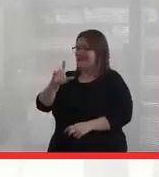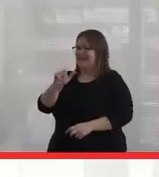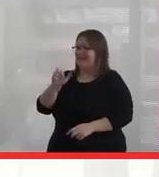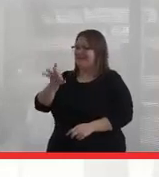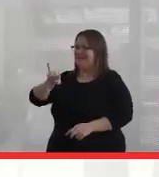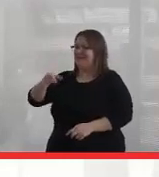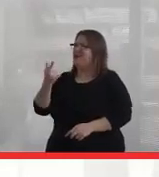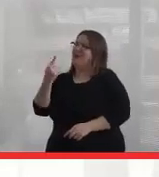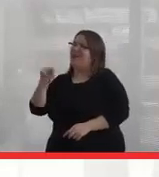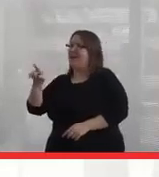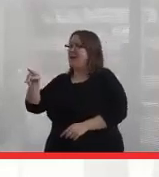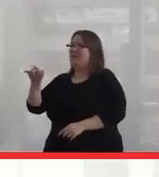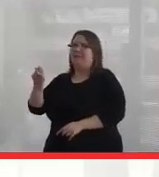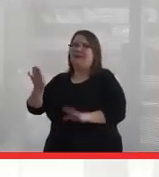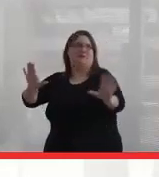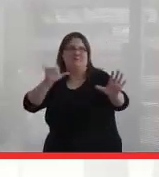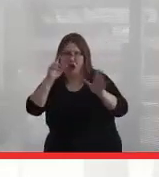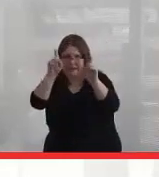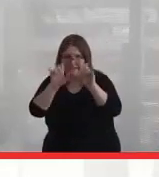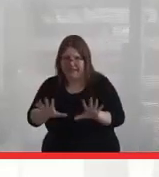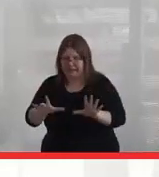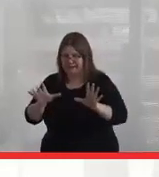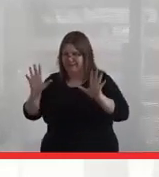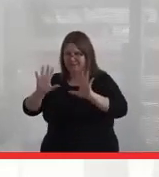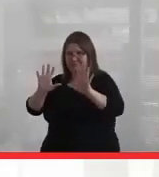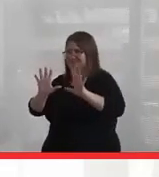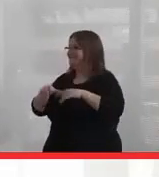It's not a test. But there was an author